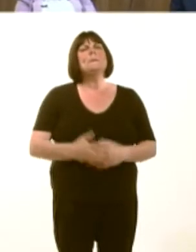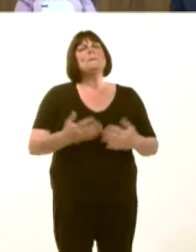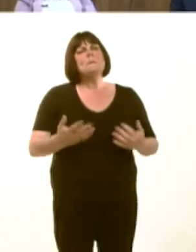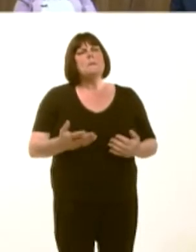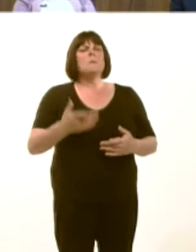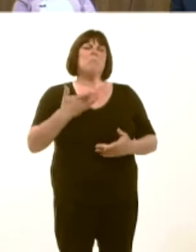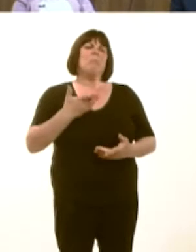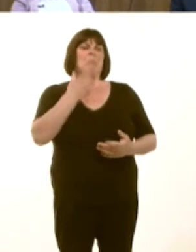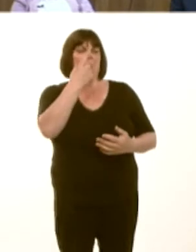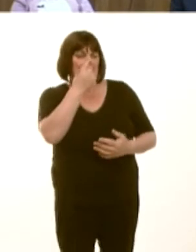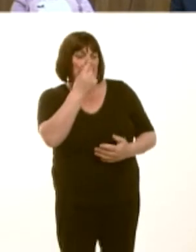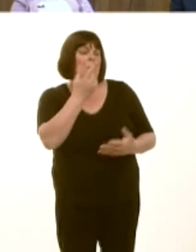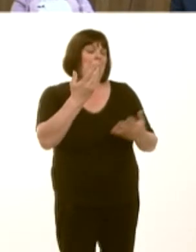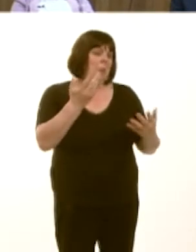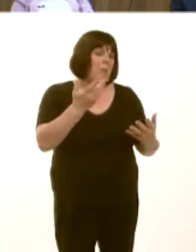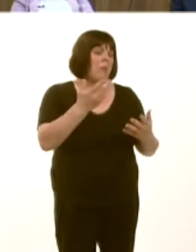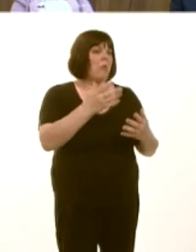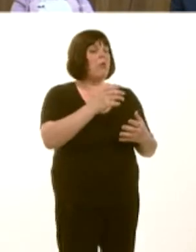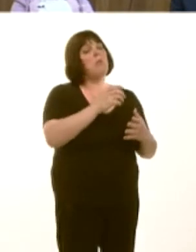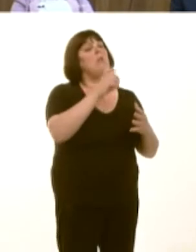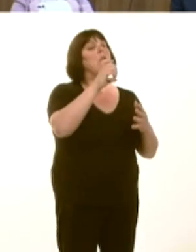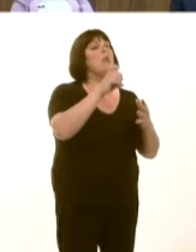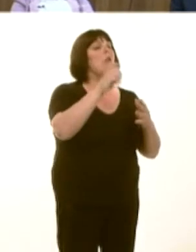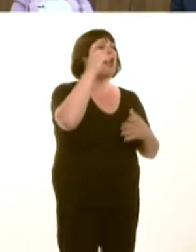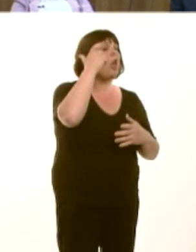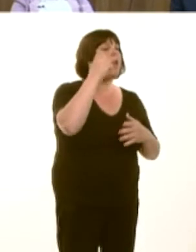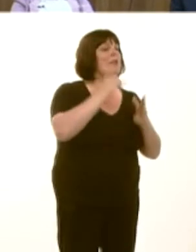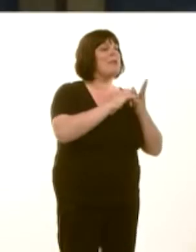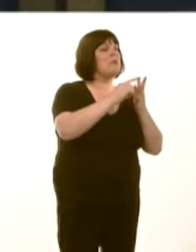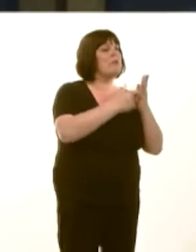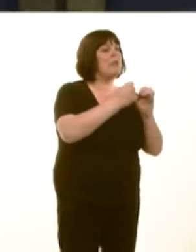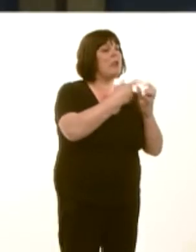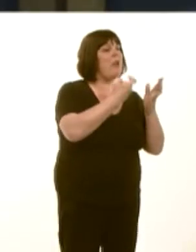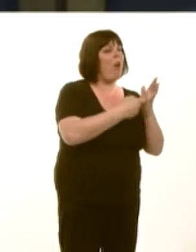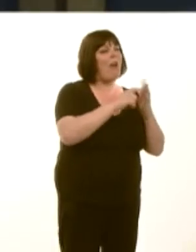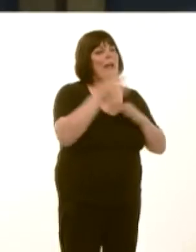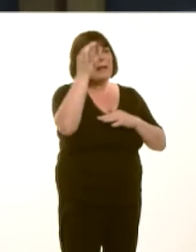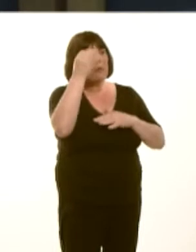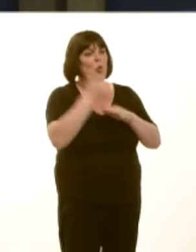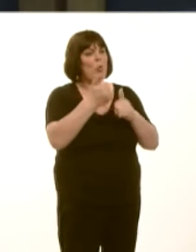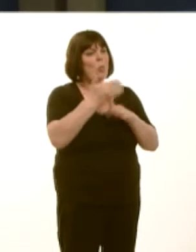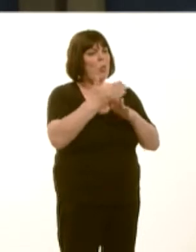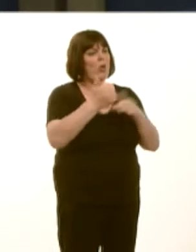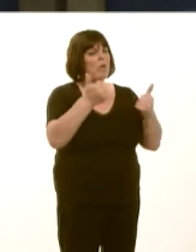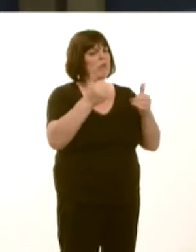ac mae ganddynt berthynas waith agos, dda iawn. Rhodri Glyn Thomas: Wel, maeín bosibl bod yna berthynas agos, dda iawn rhwng Coleg Sir